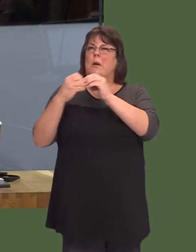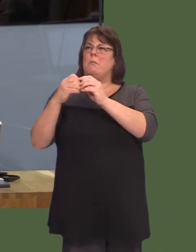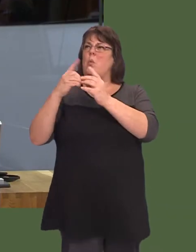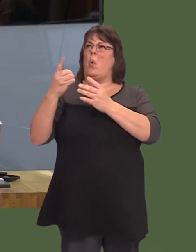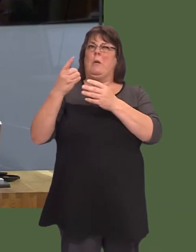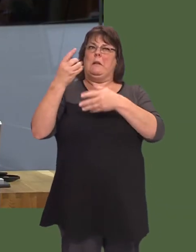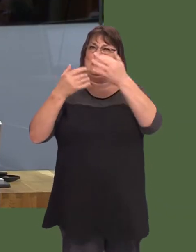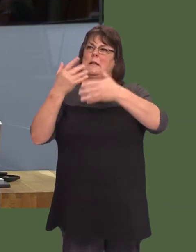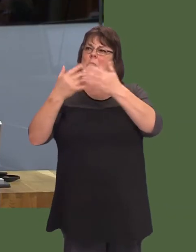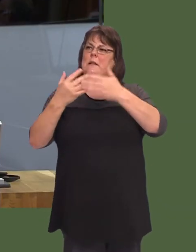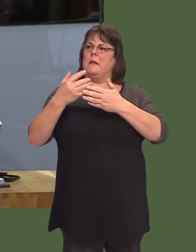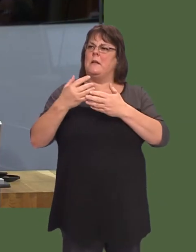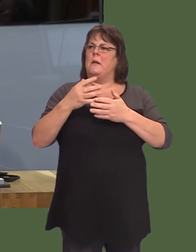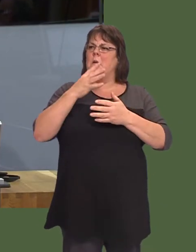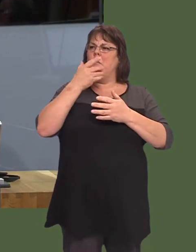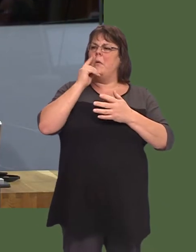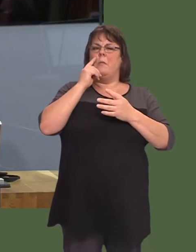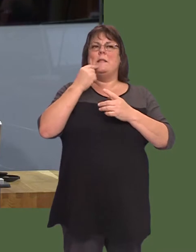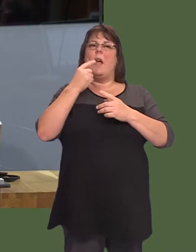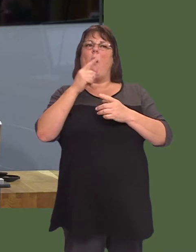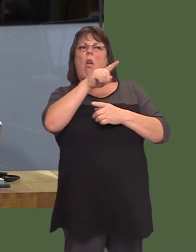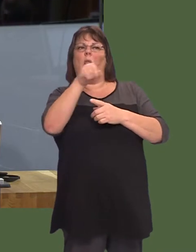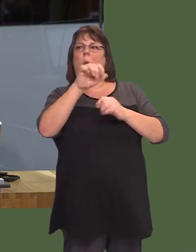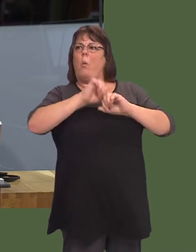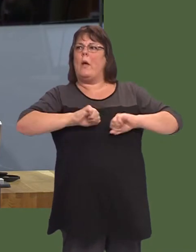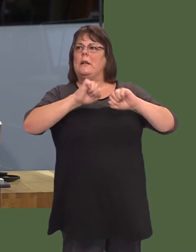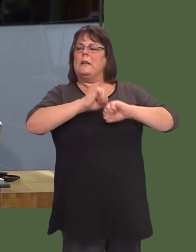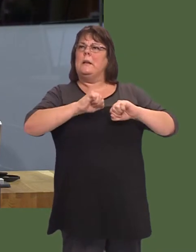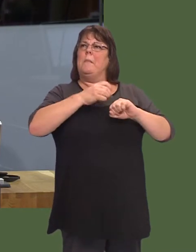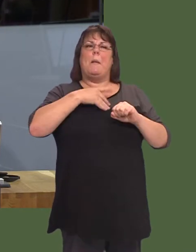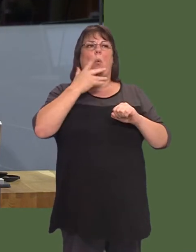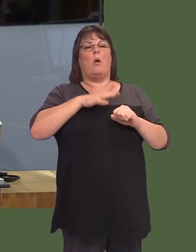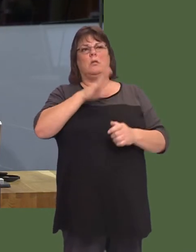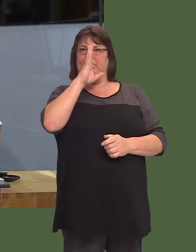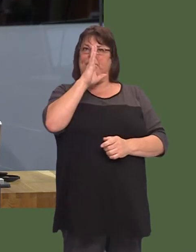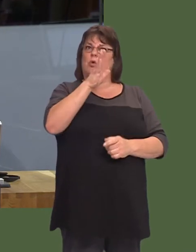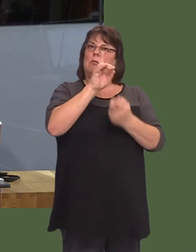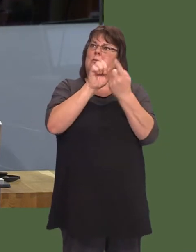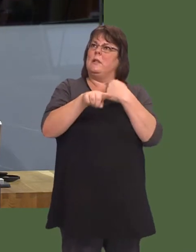But, very often, we miss the actual patients who are waiting on the clinicians who are under pressure, and they just want a straight answer.